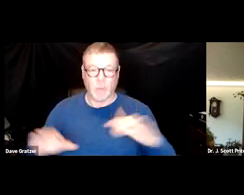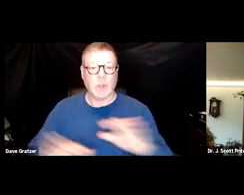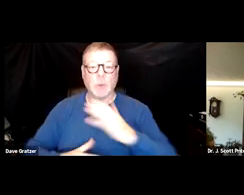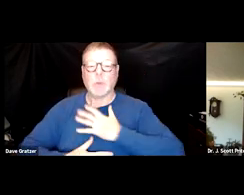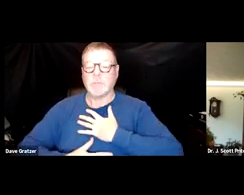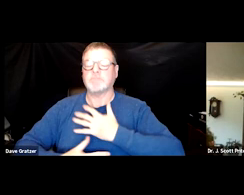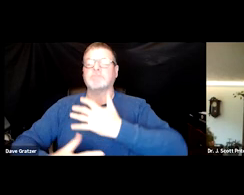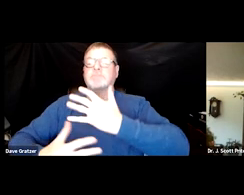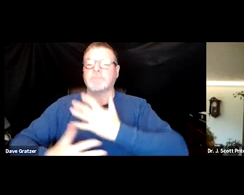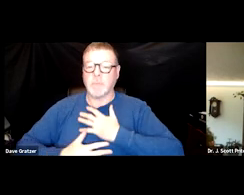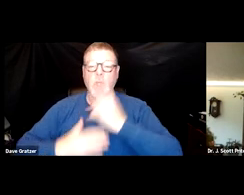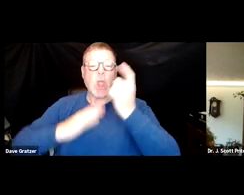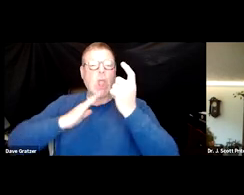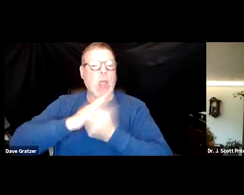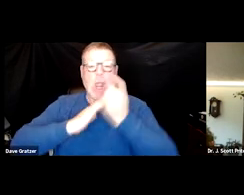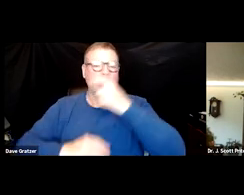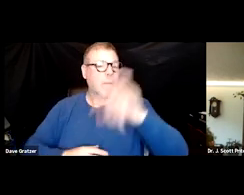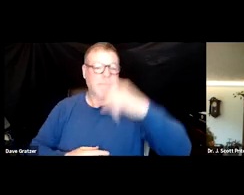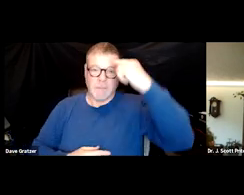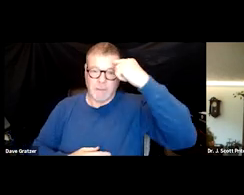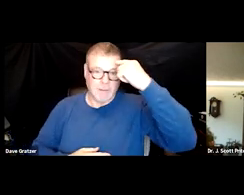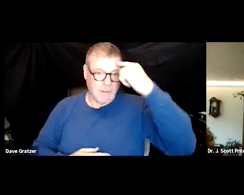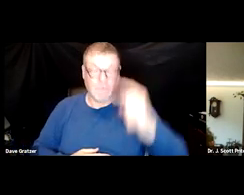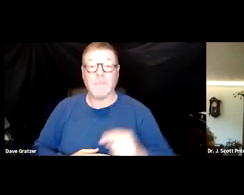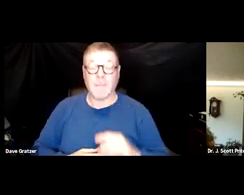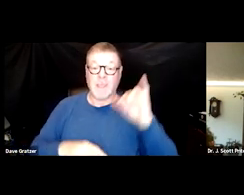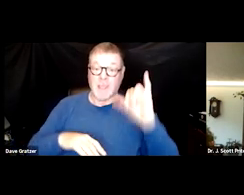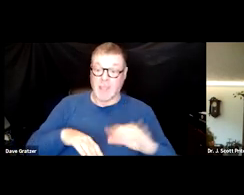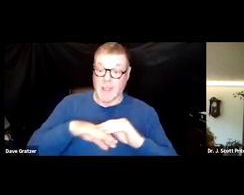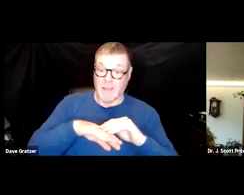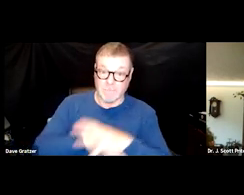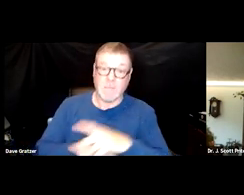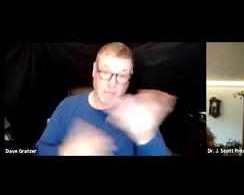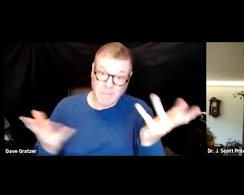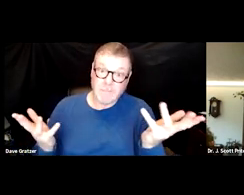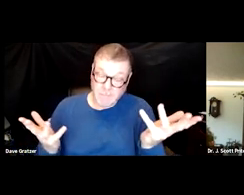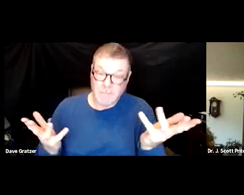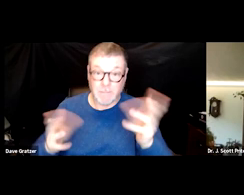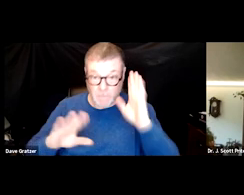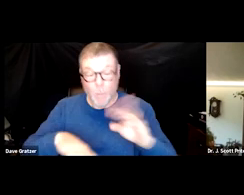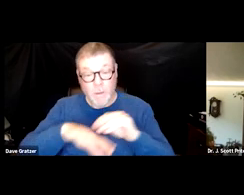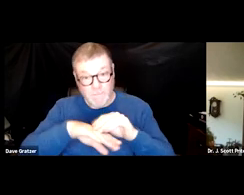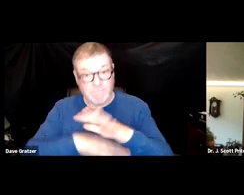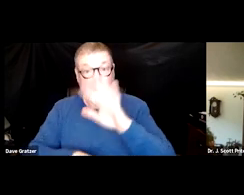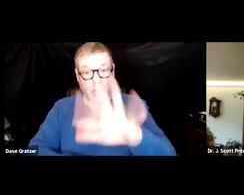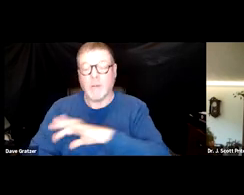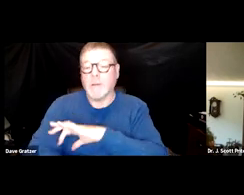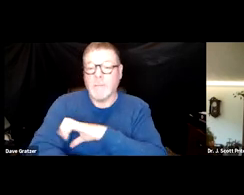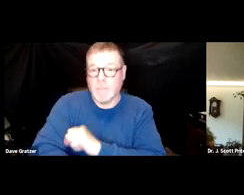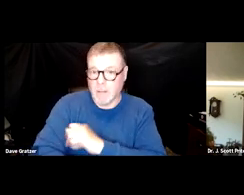Everything that we just don't think about and if this affected, you can imagine that it's gonna affect blood pressure in particular.